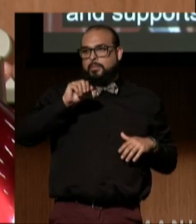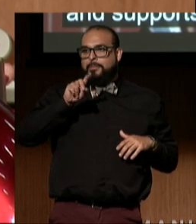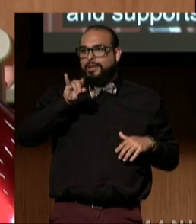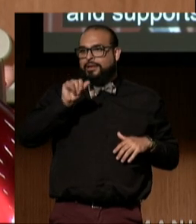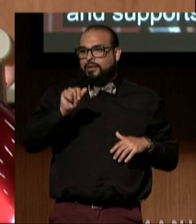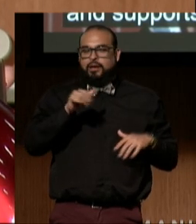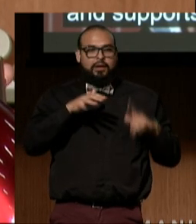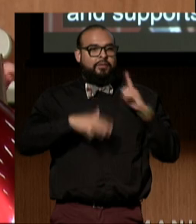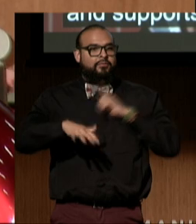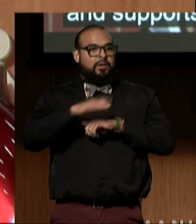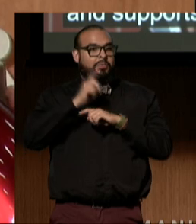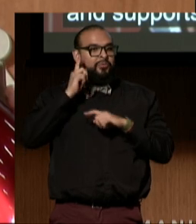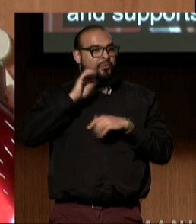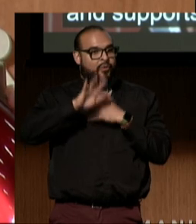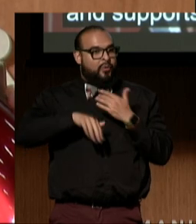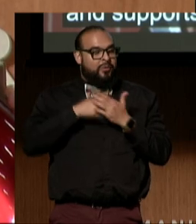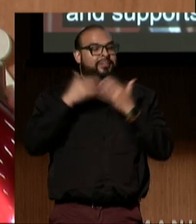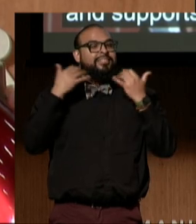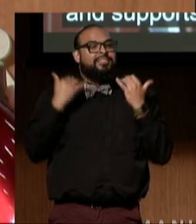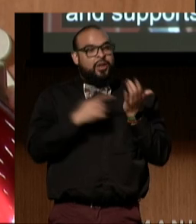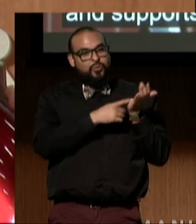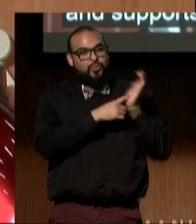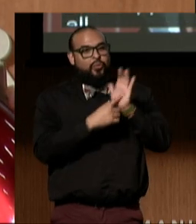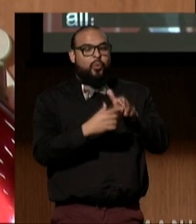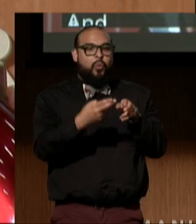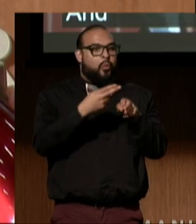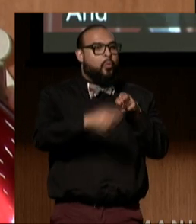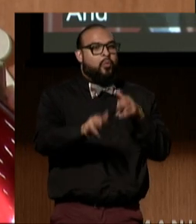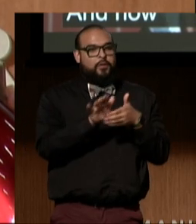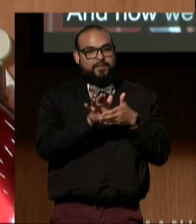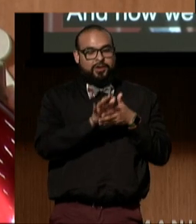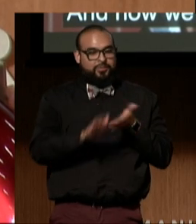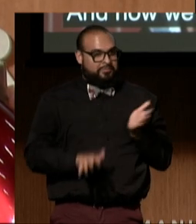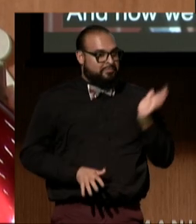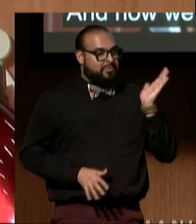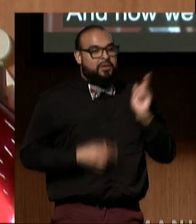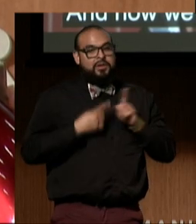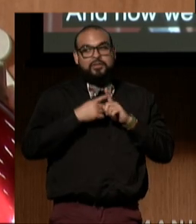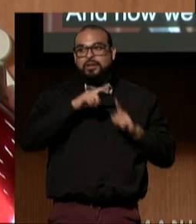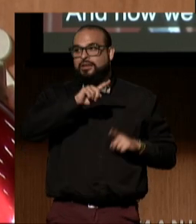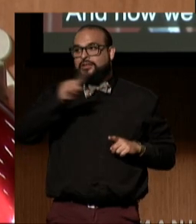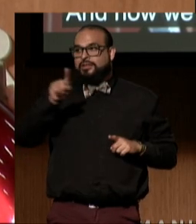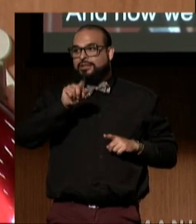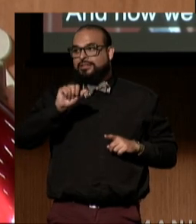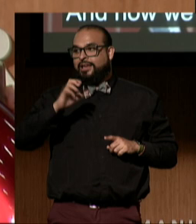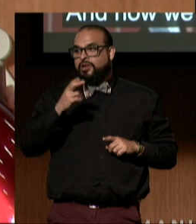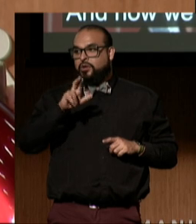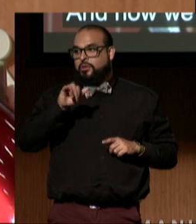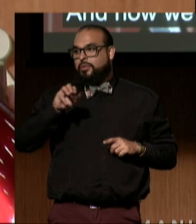And now we're going to show a brief video from Zachary Michael Bastian,